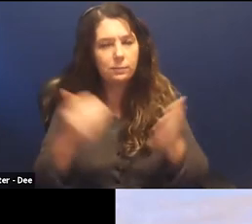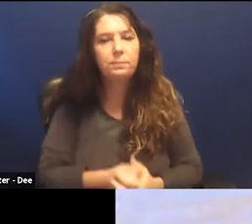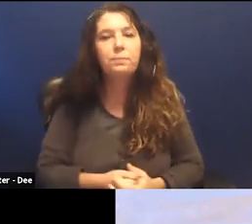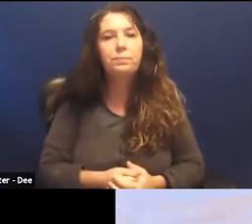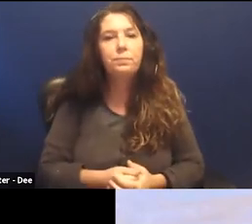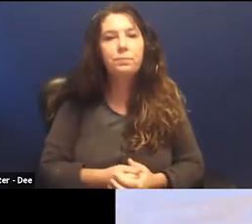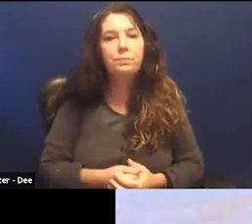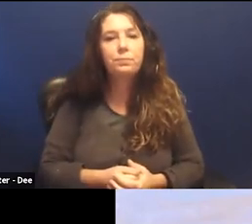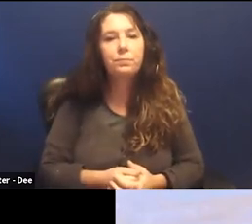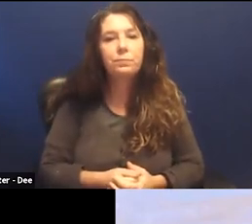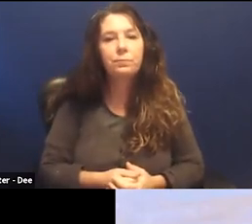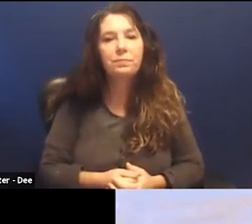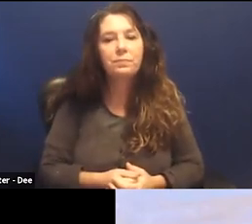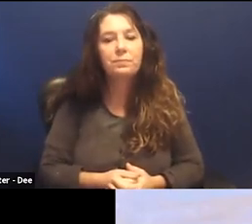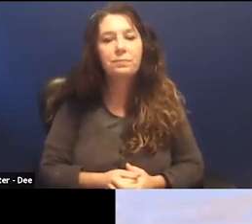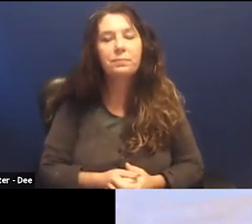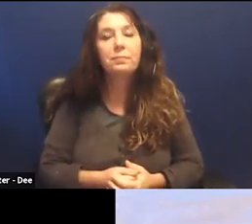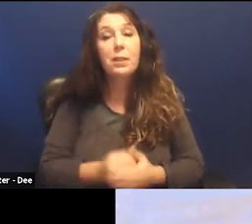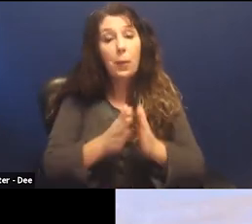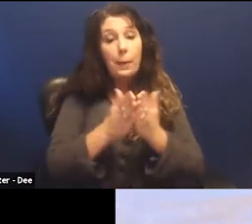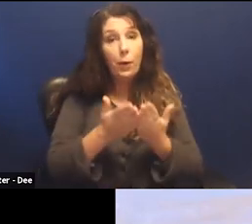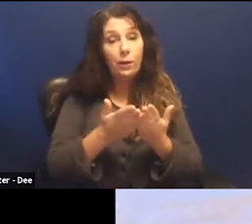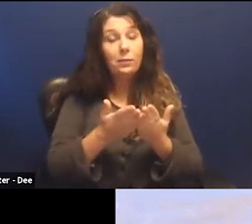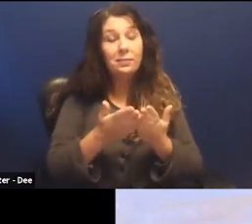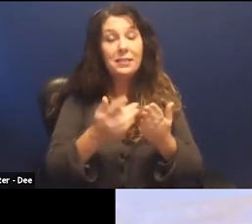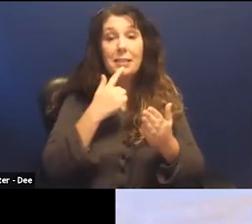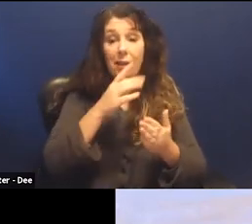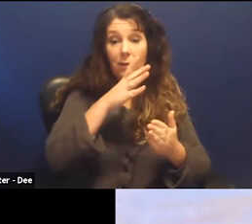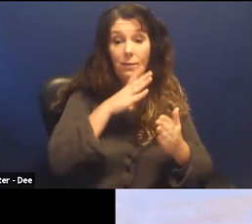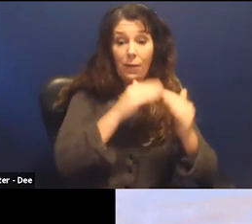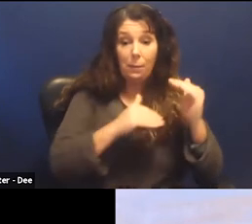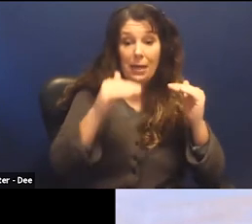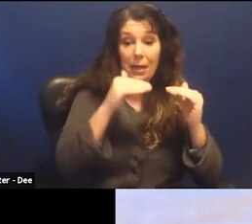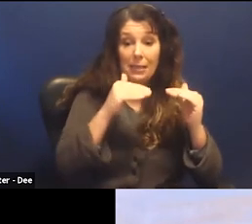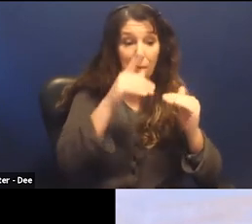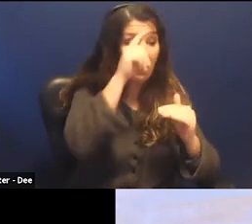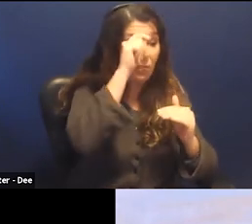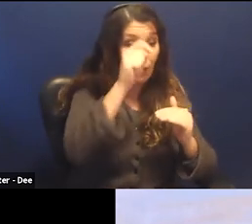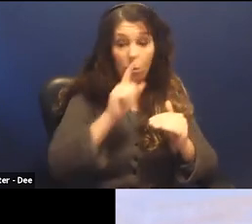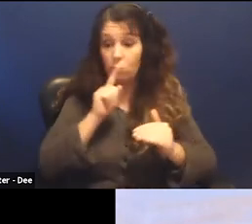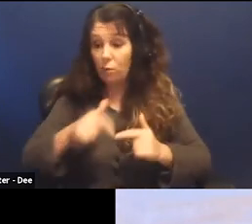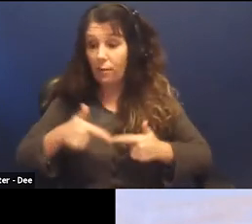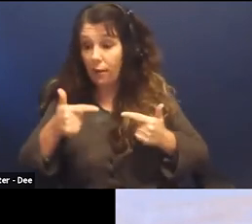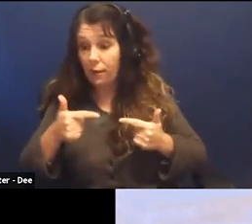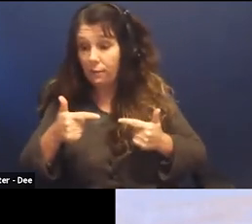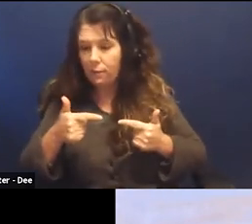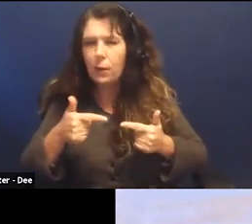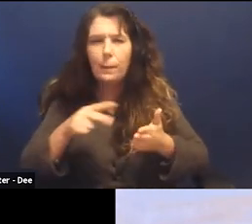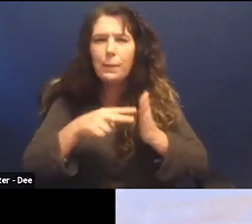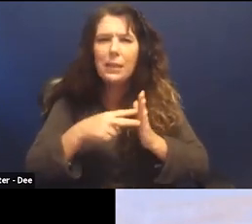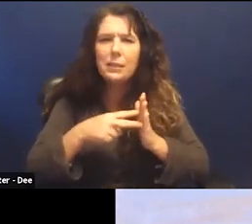So one of the things that we say in the book is that feminism both in theory and as a practice demands that we ask questions.